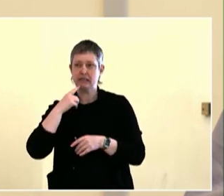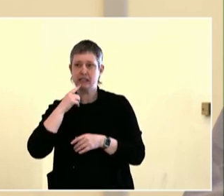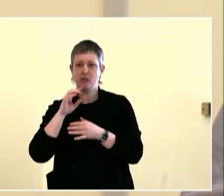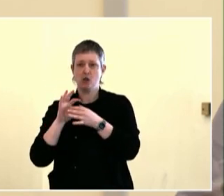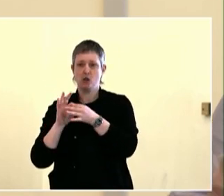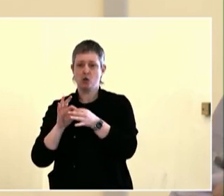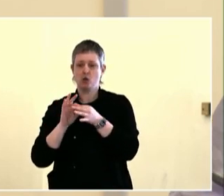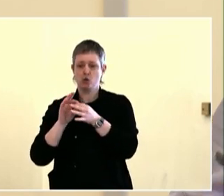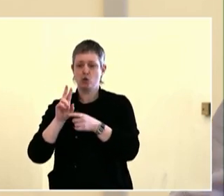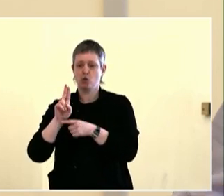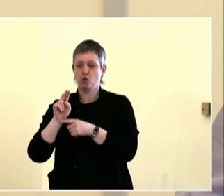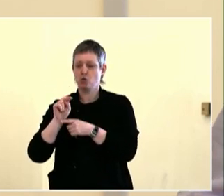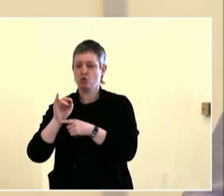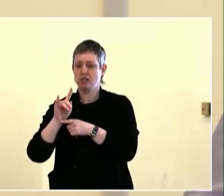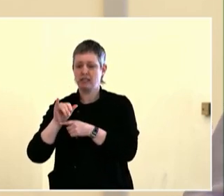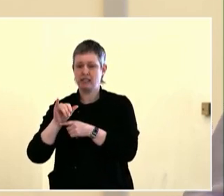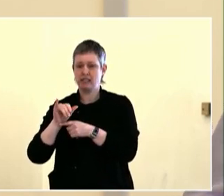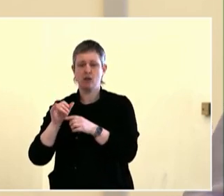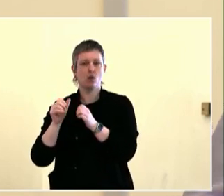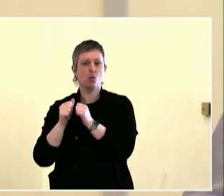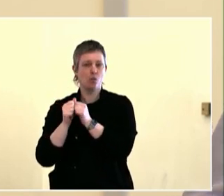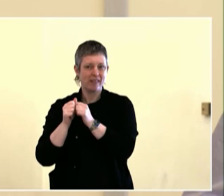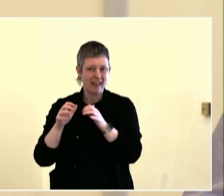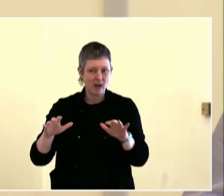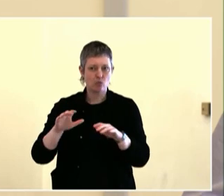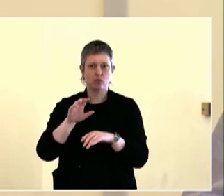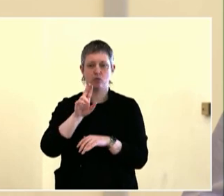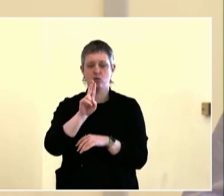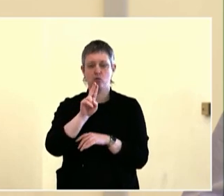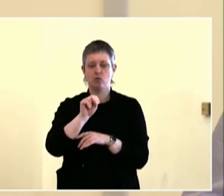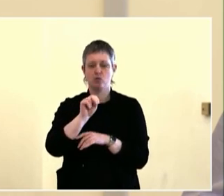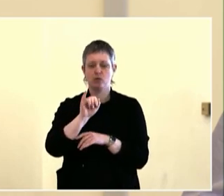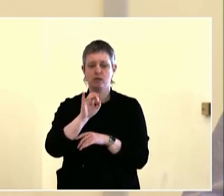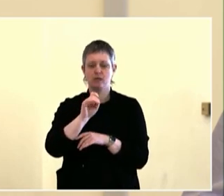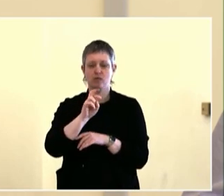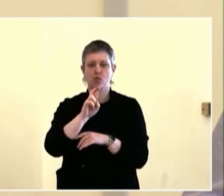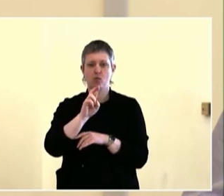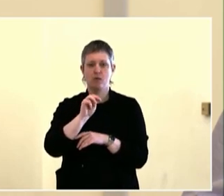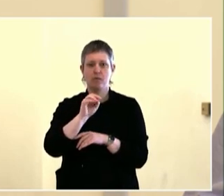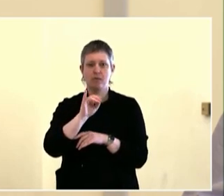staff who are supposed to provide representation of the students.